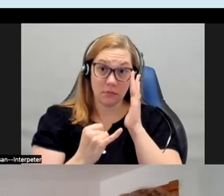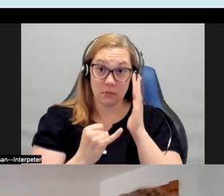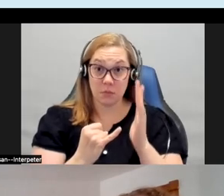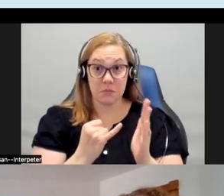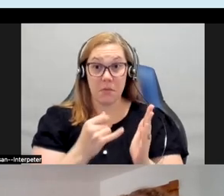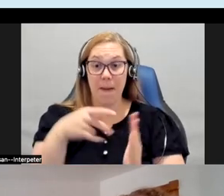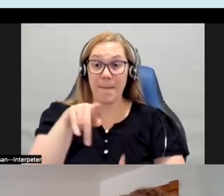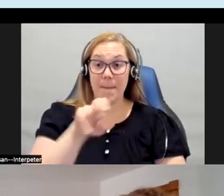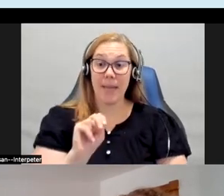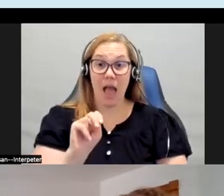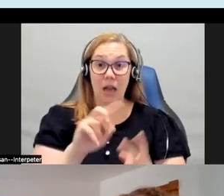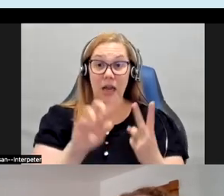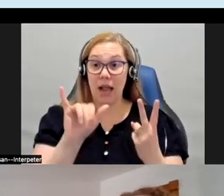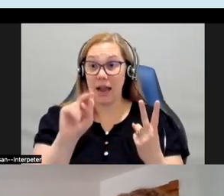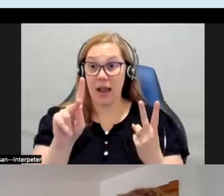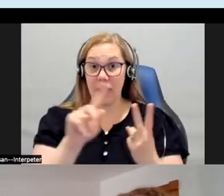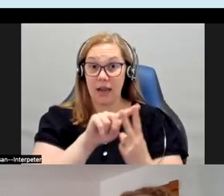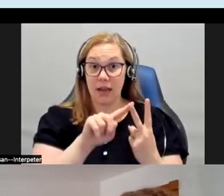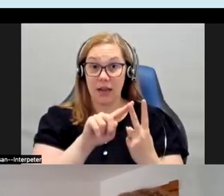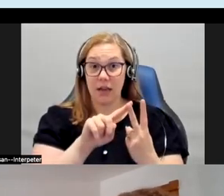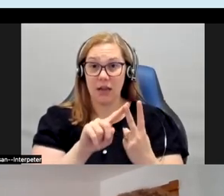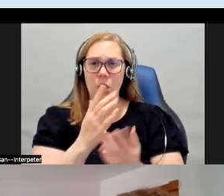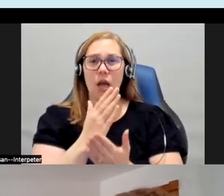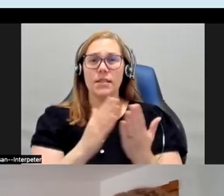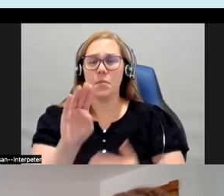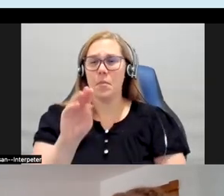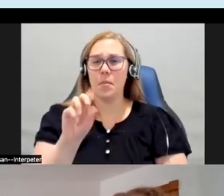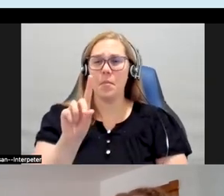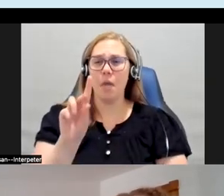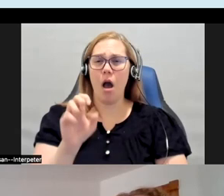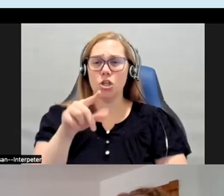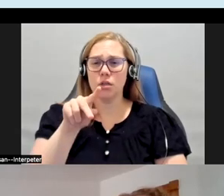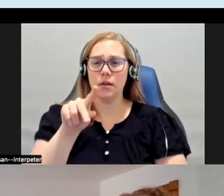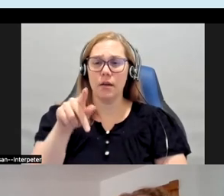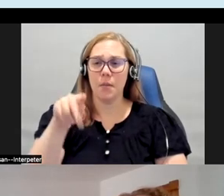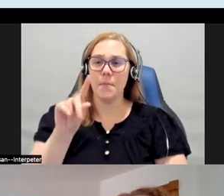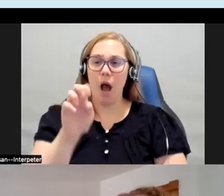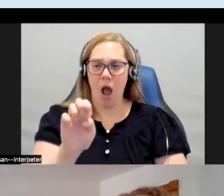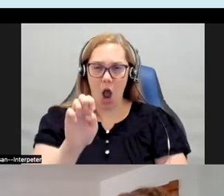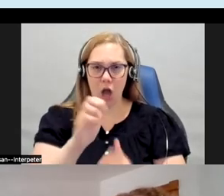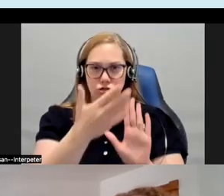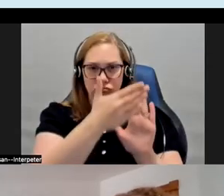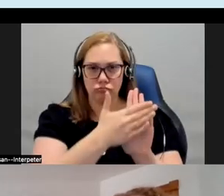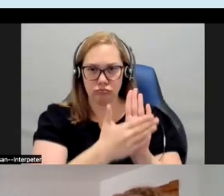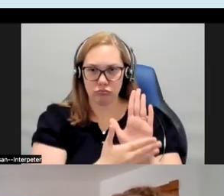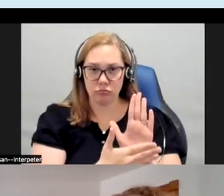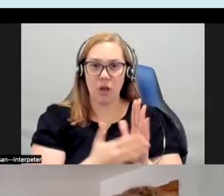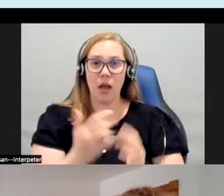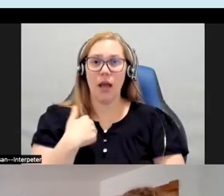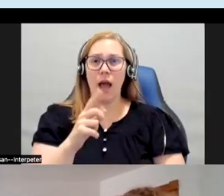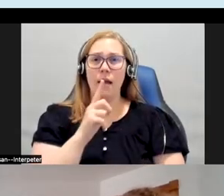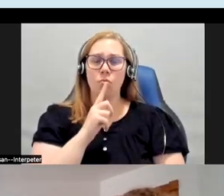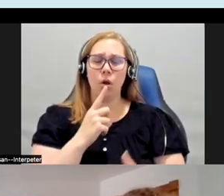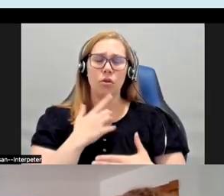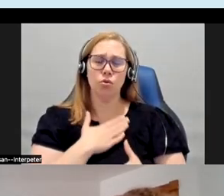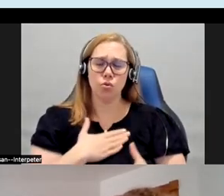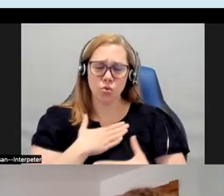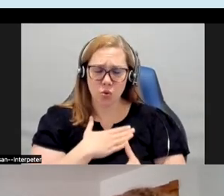ink with a coating of mod podge over it and I love the idea of expressing my own experiences